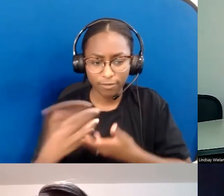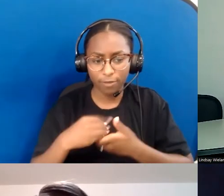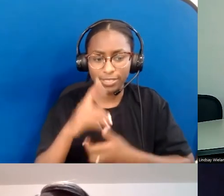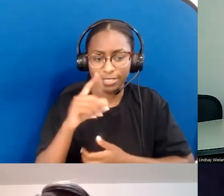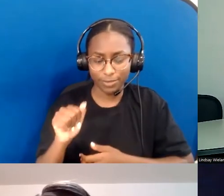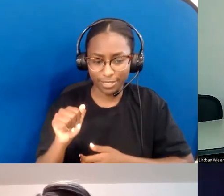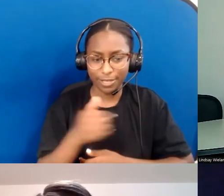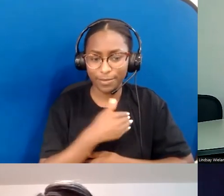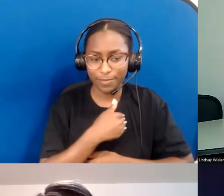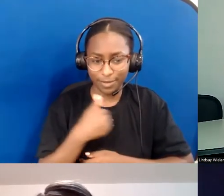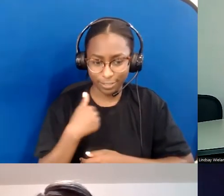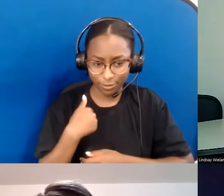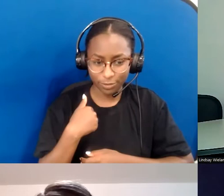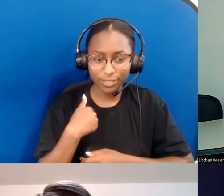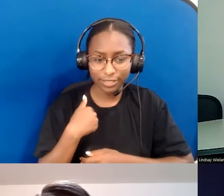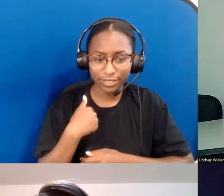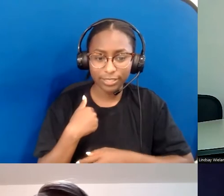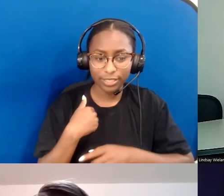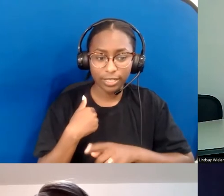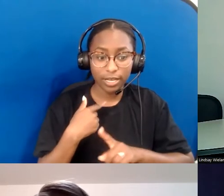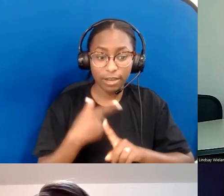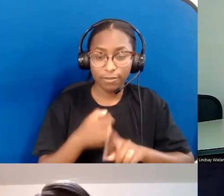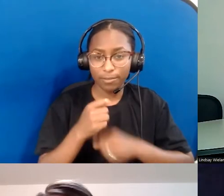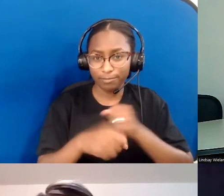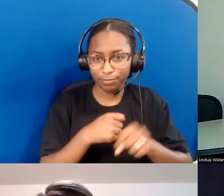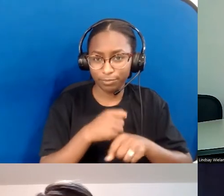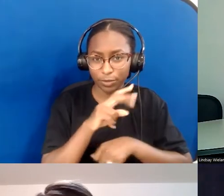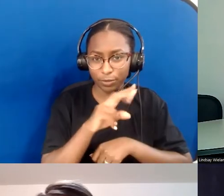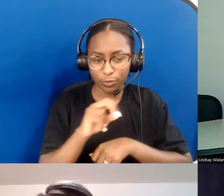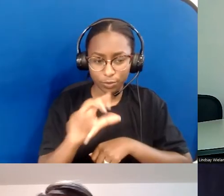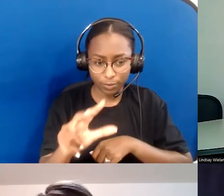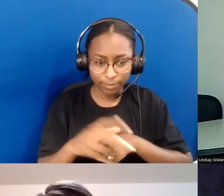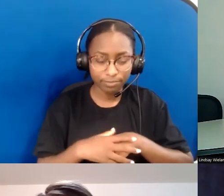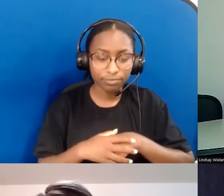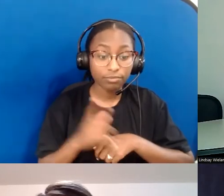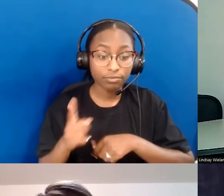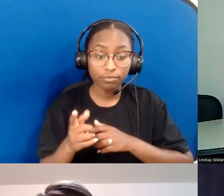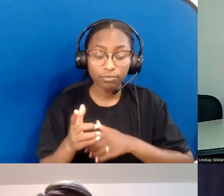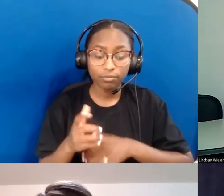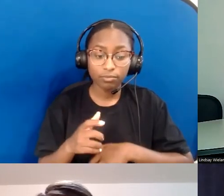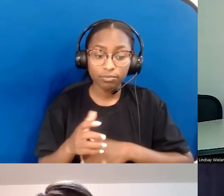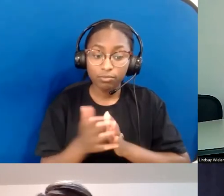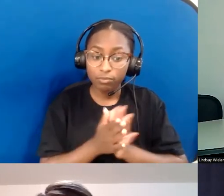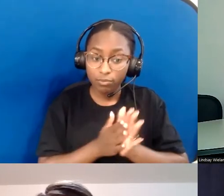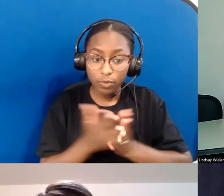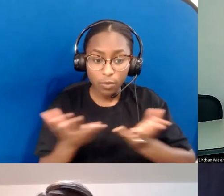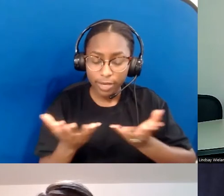disability consultant and newsletter editor. Her passion is improving accessibility to ensure that people with disabilities